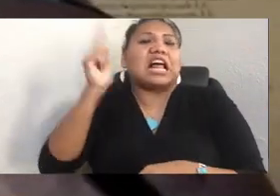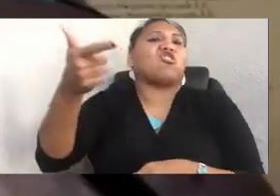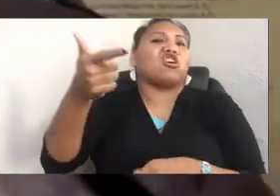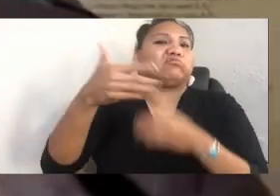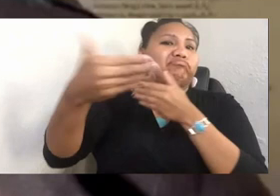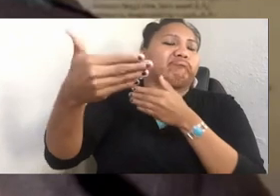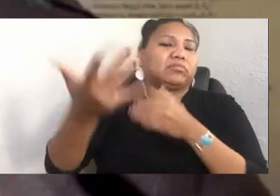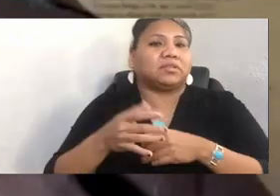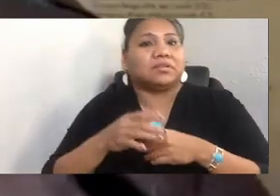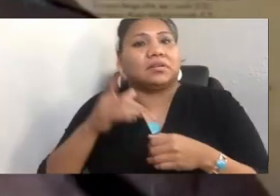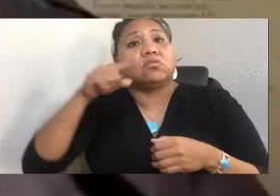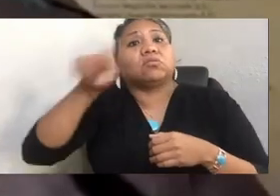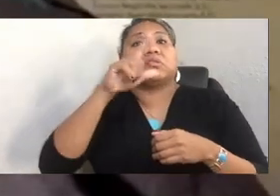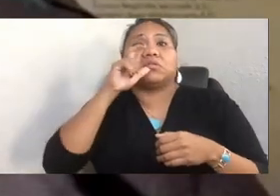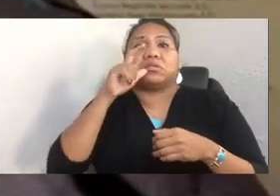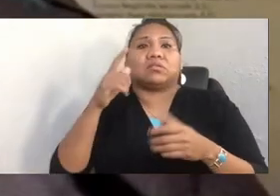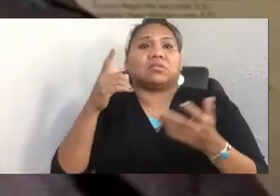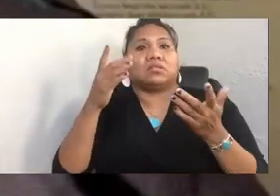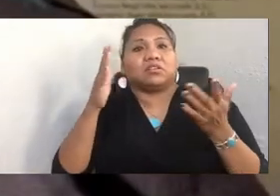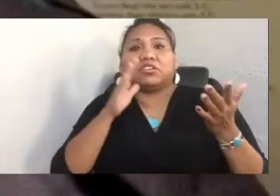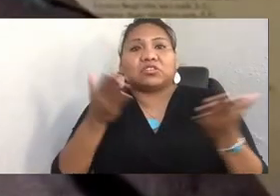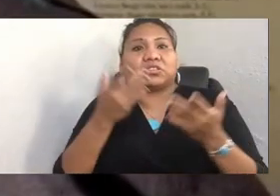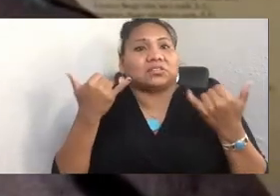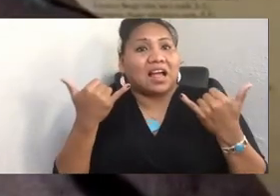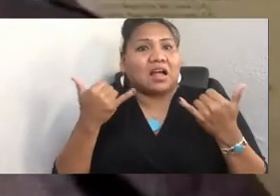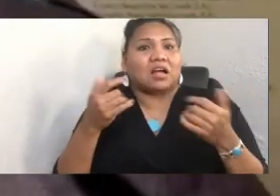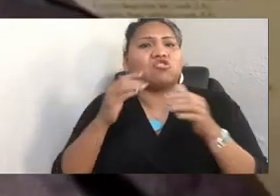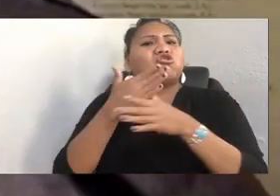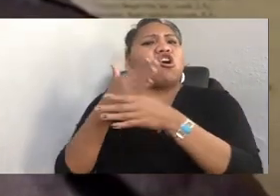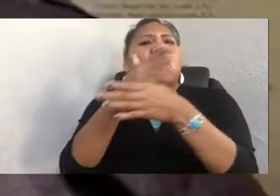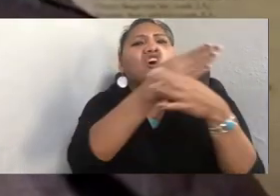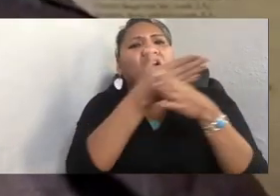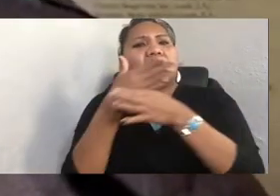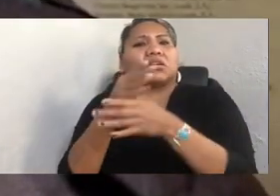do share this forward and share with other folks who weren't able to attend.